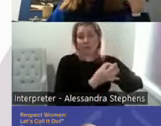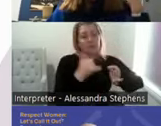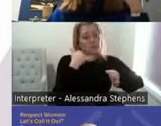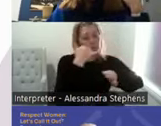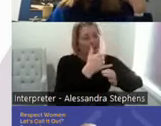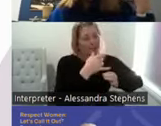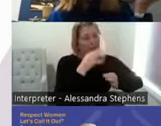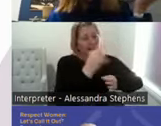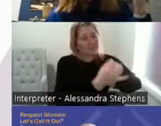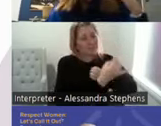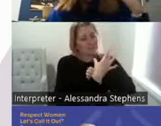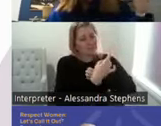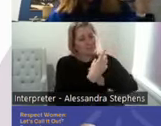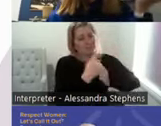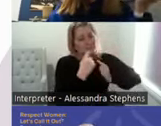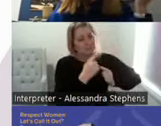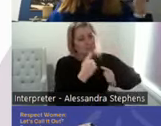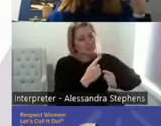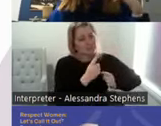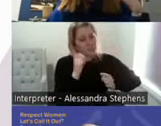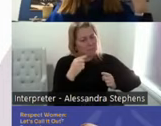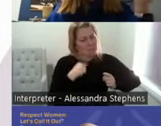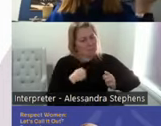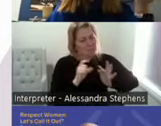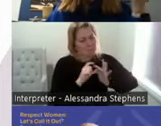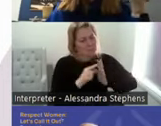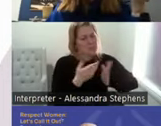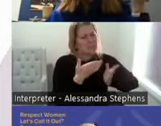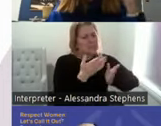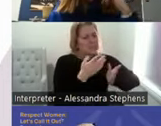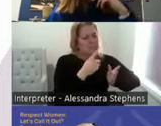To go this has just happened what should I do so you don't actually need to know all